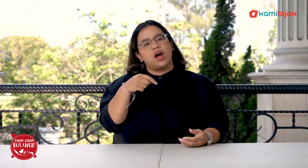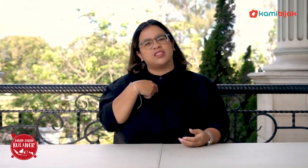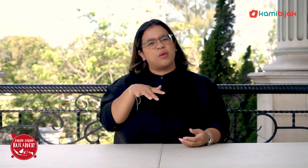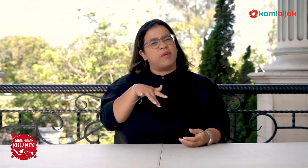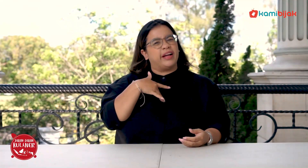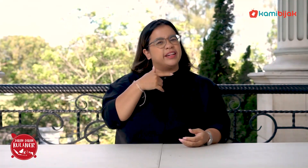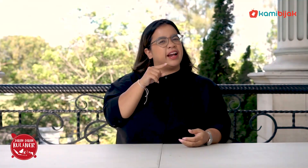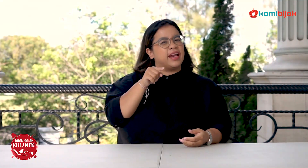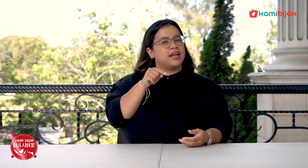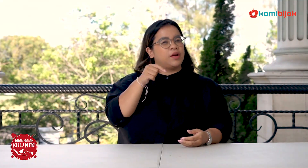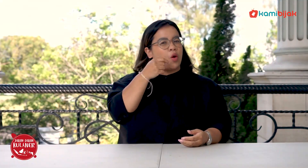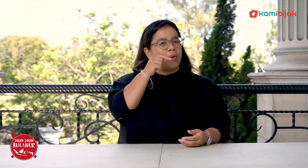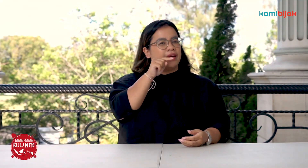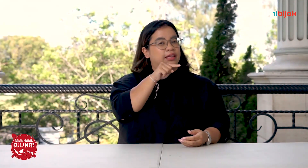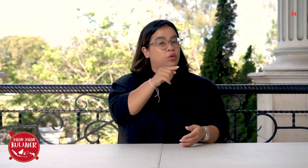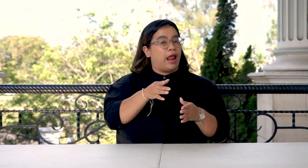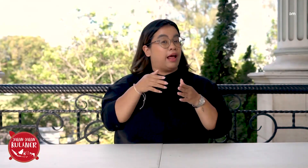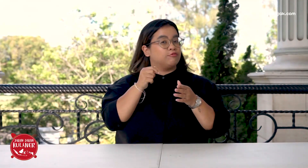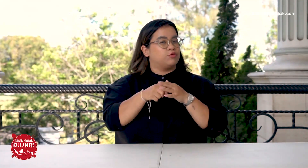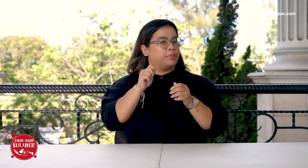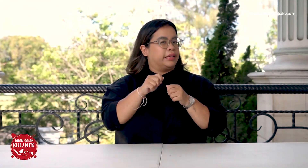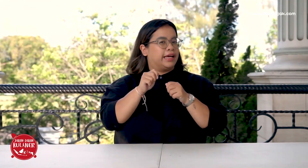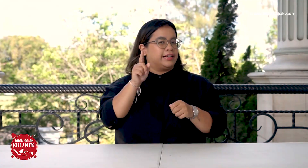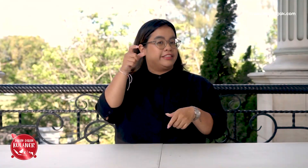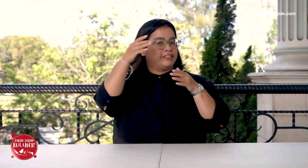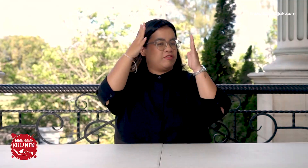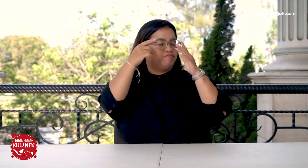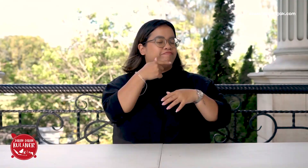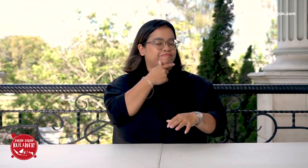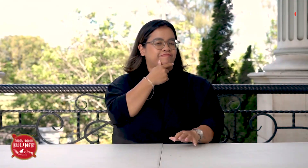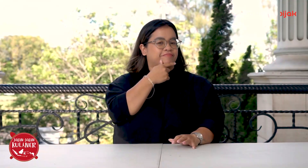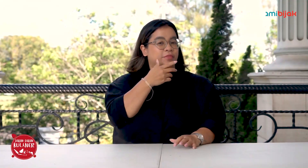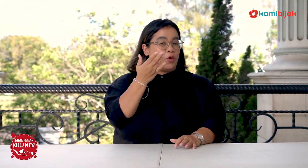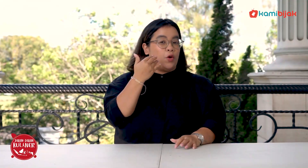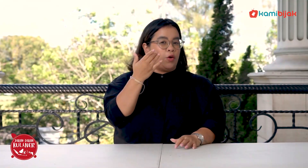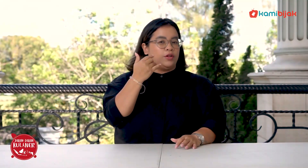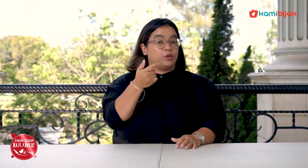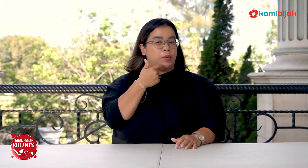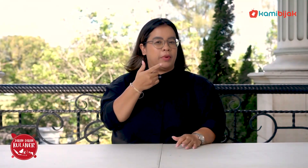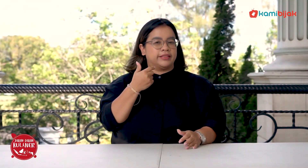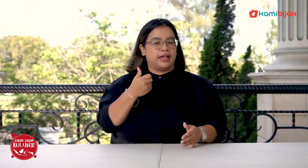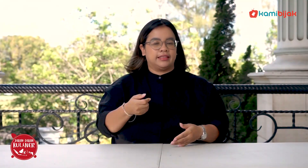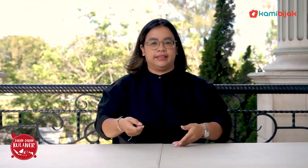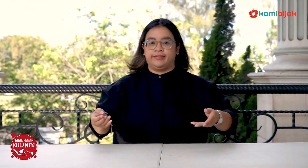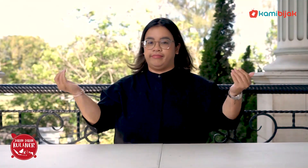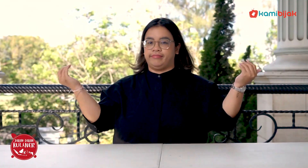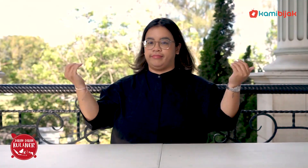I'm curious what Chef made? Hmm, let's just be curious, let's try it. .